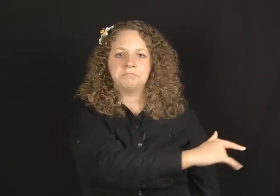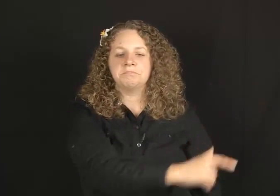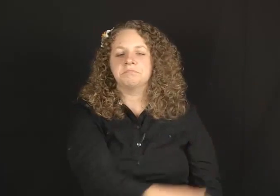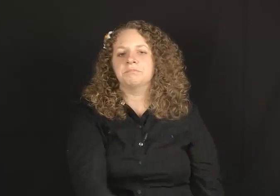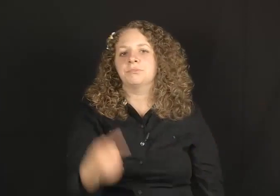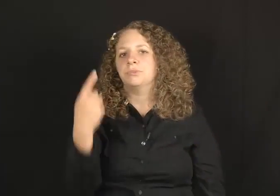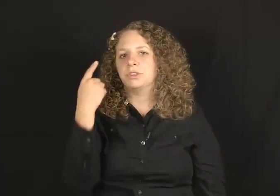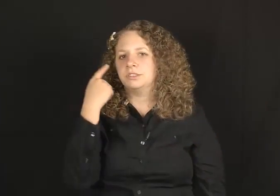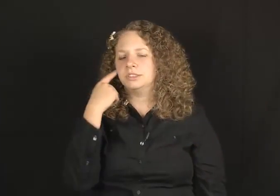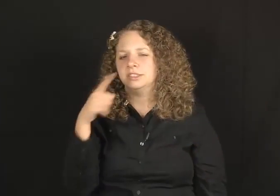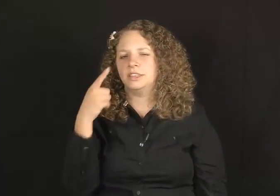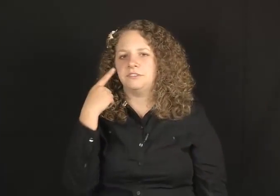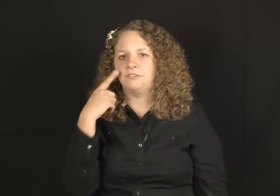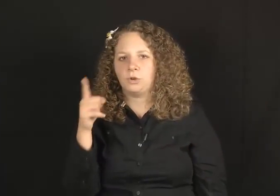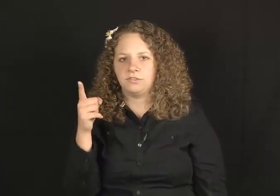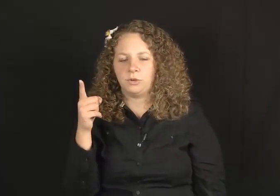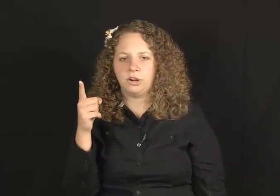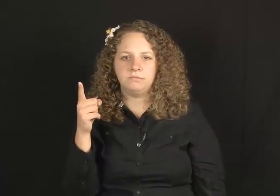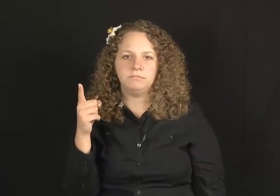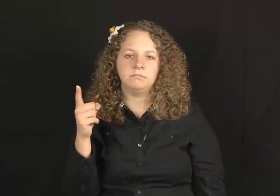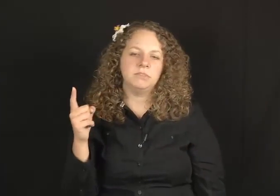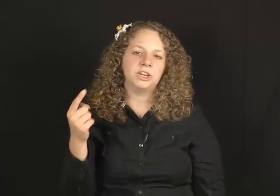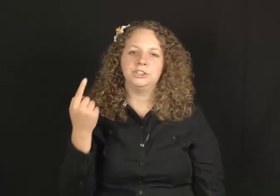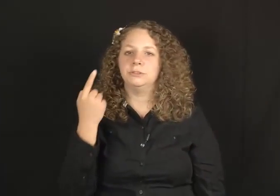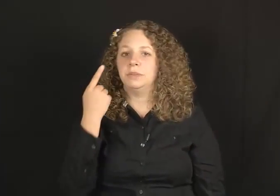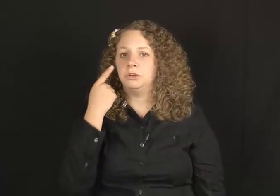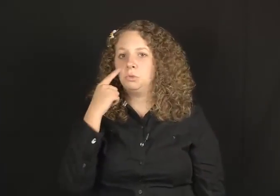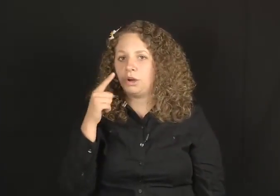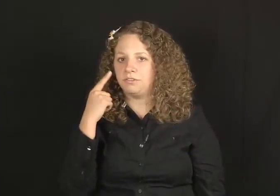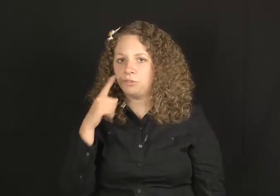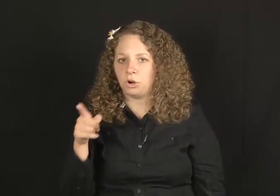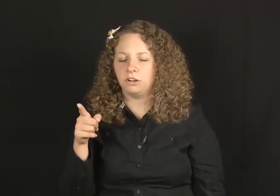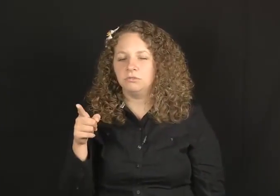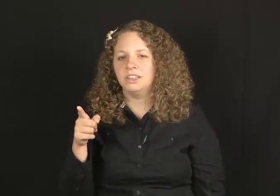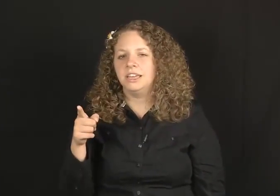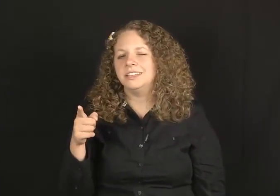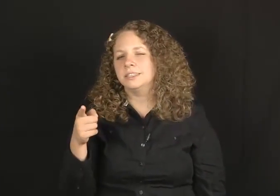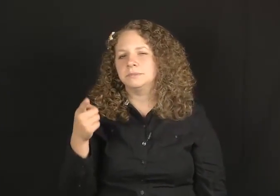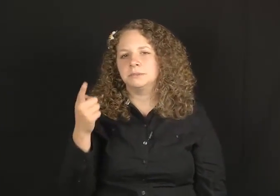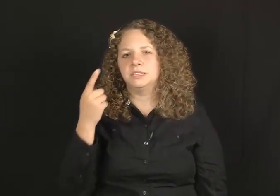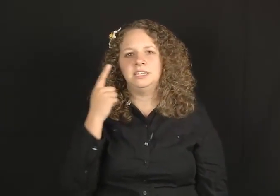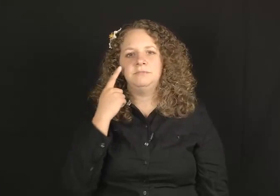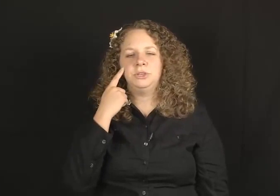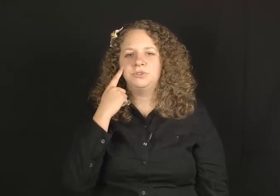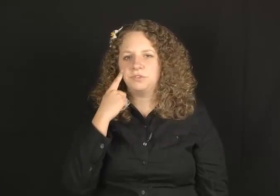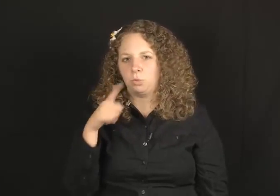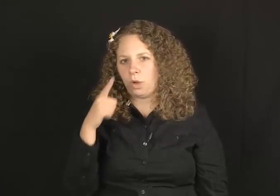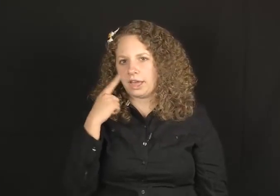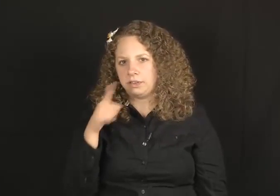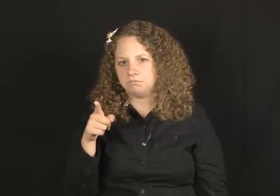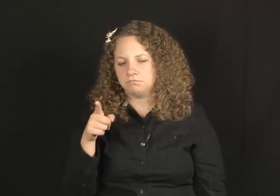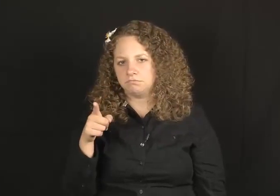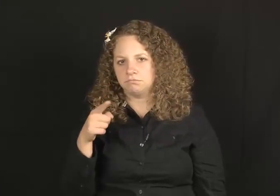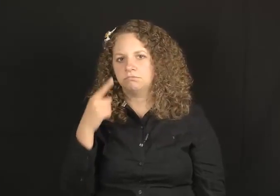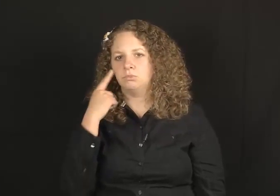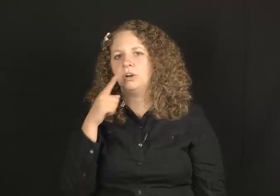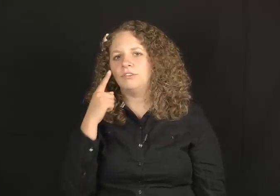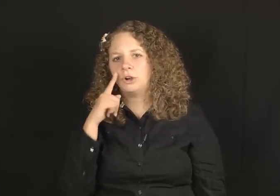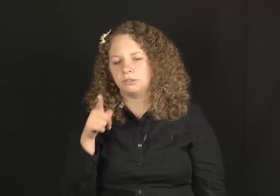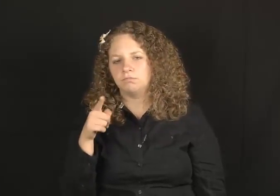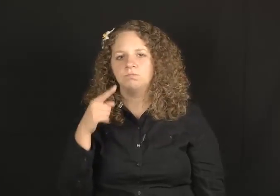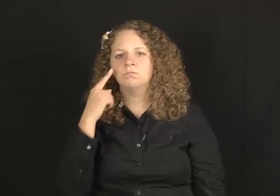This is the sign FOR-FOR/WHAT FOR/can be used for WHY.